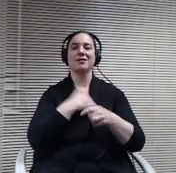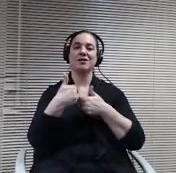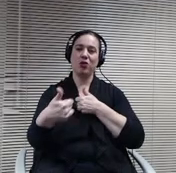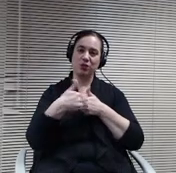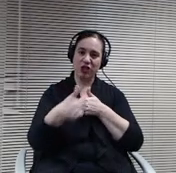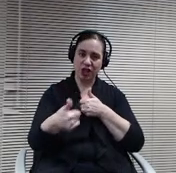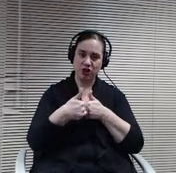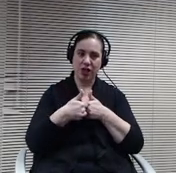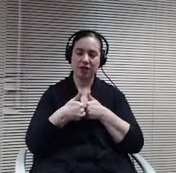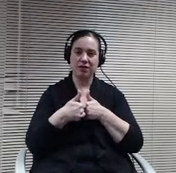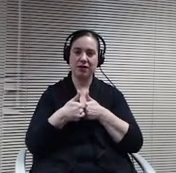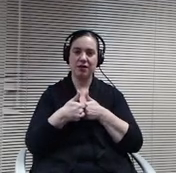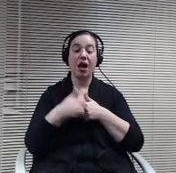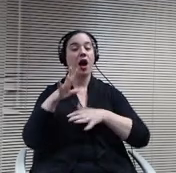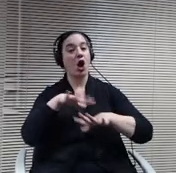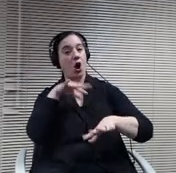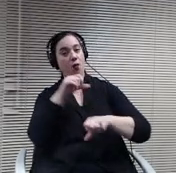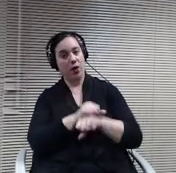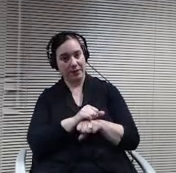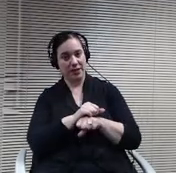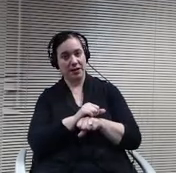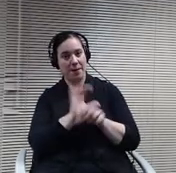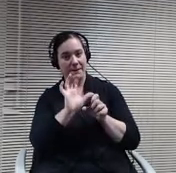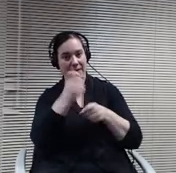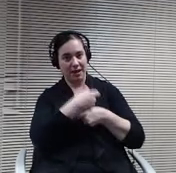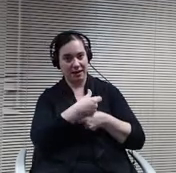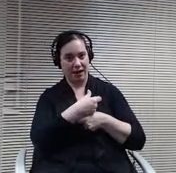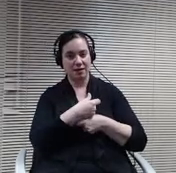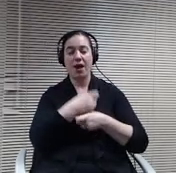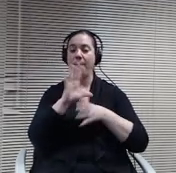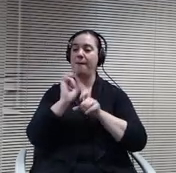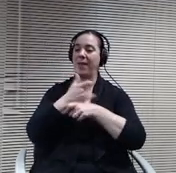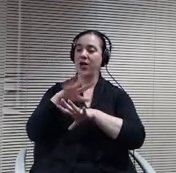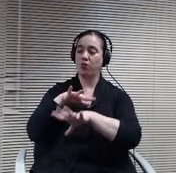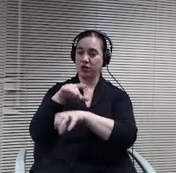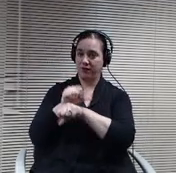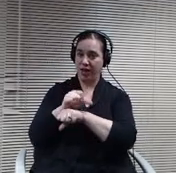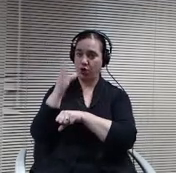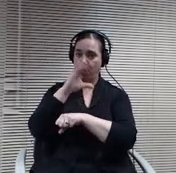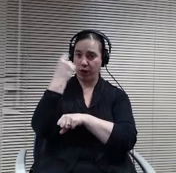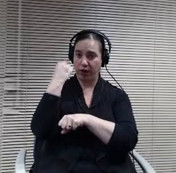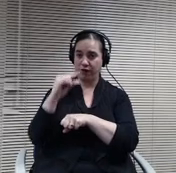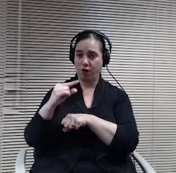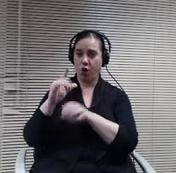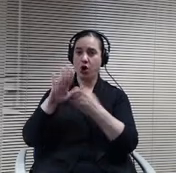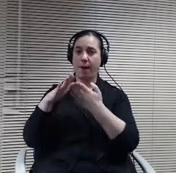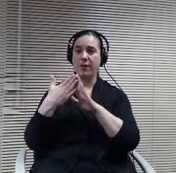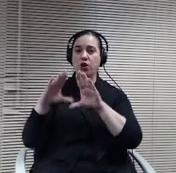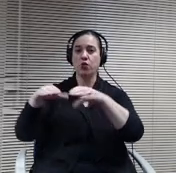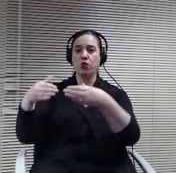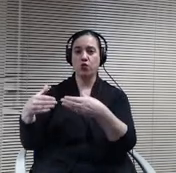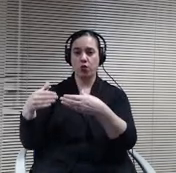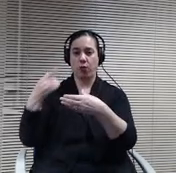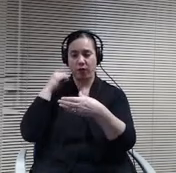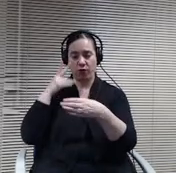making reservations, or looking for community groups they can join. Additionally, we will look to build strong relationships